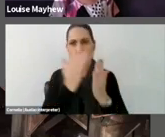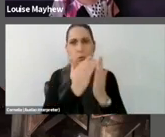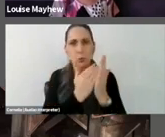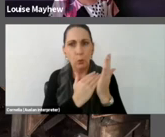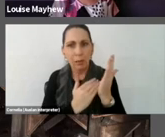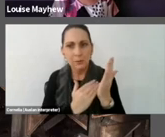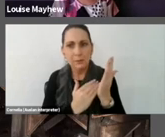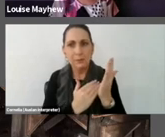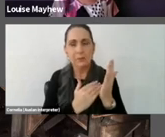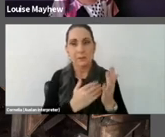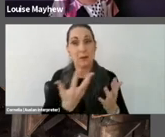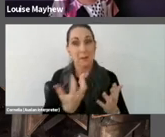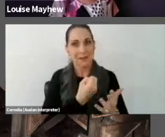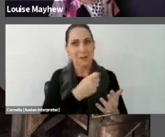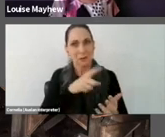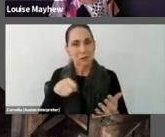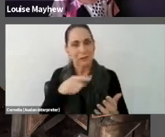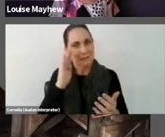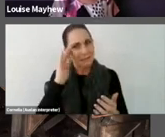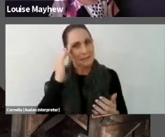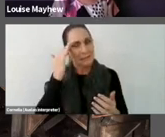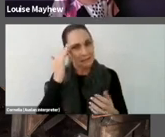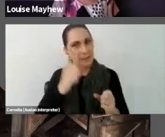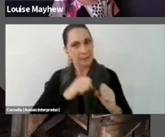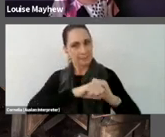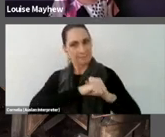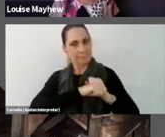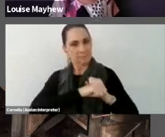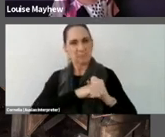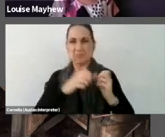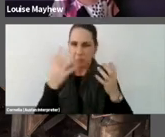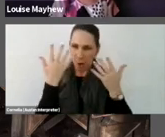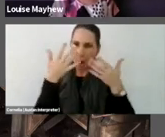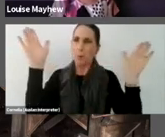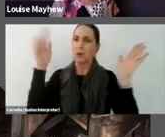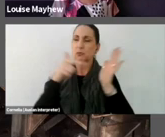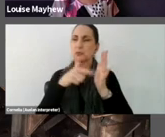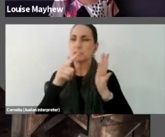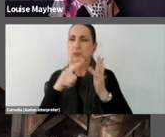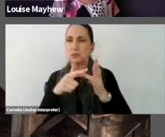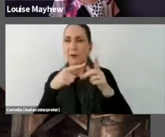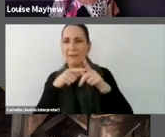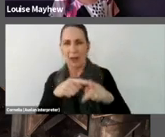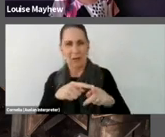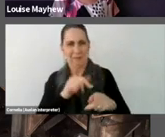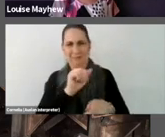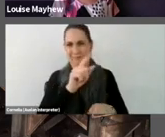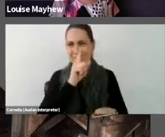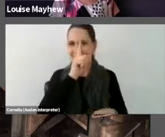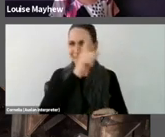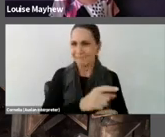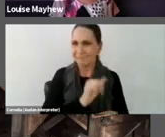courage and commitment and openness to being observed in these unusual public